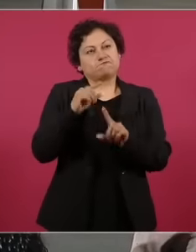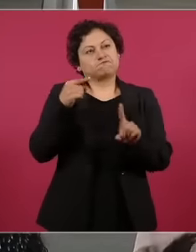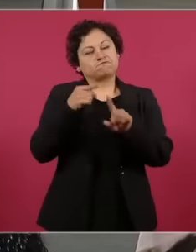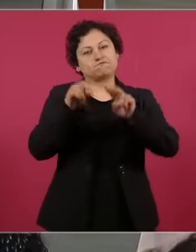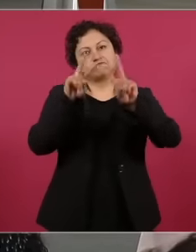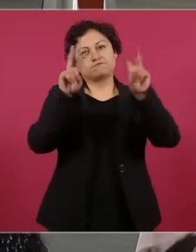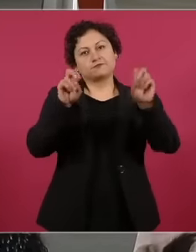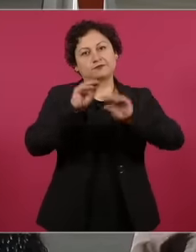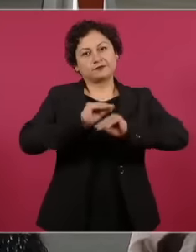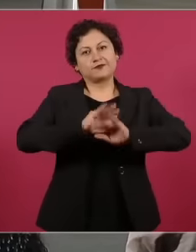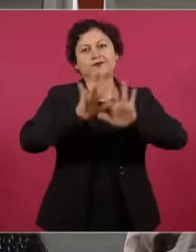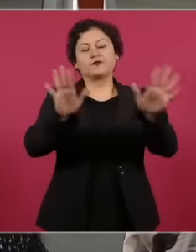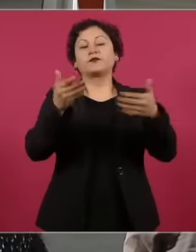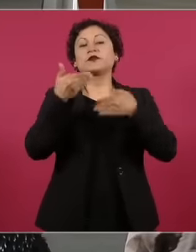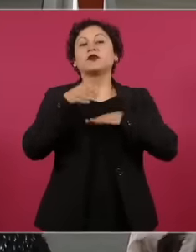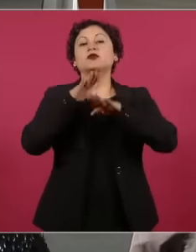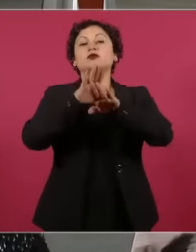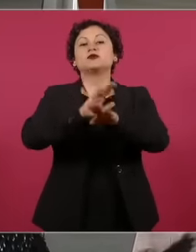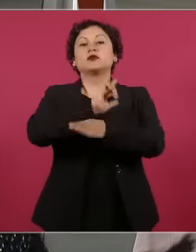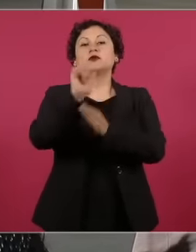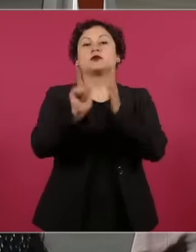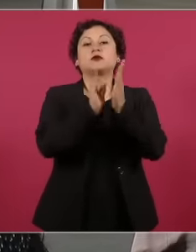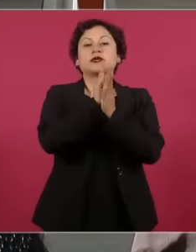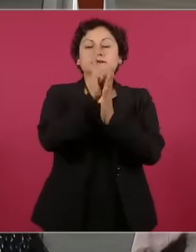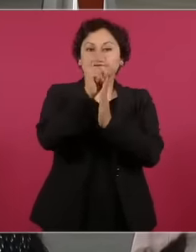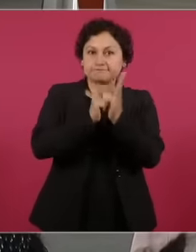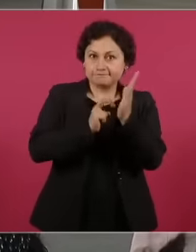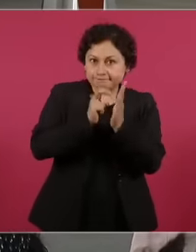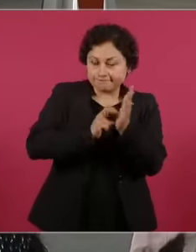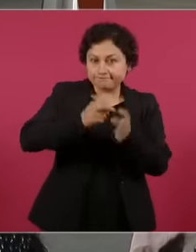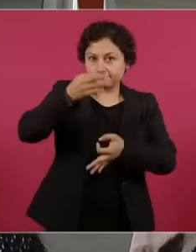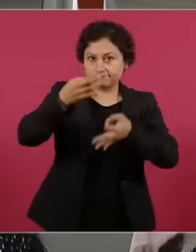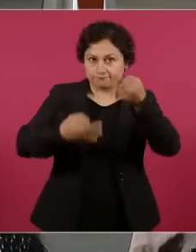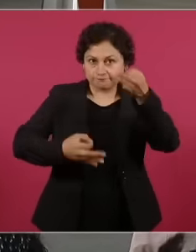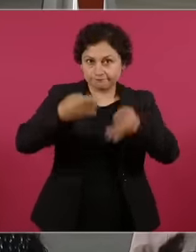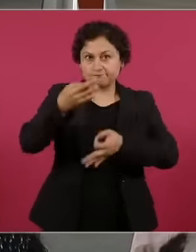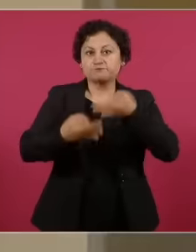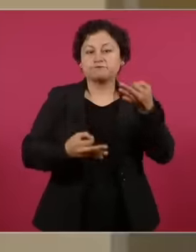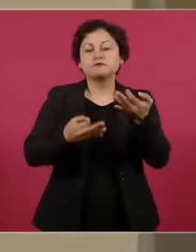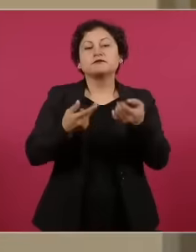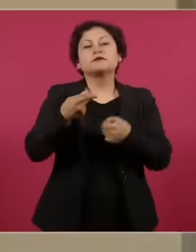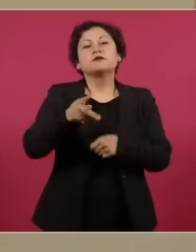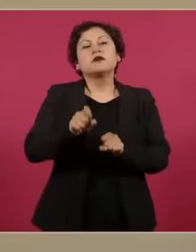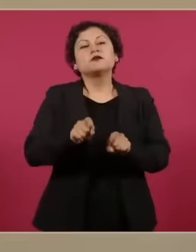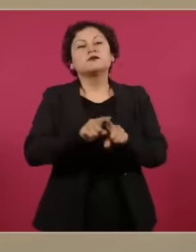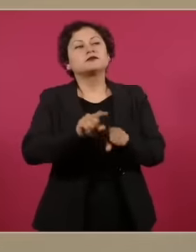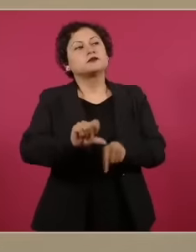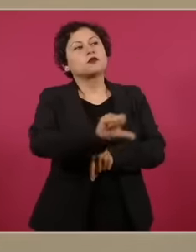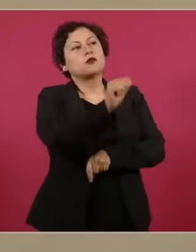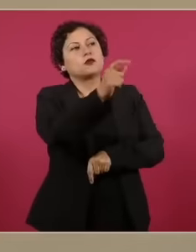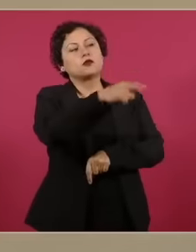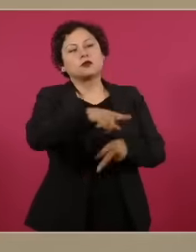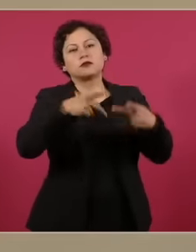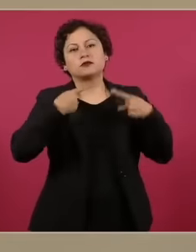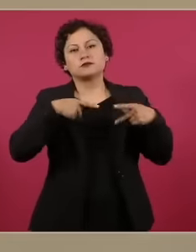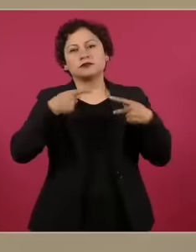judicial reform and the false debate that has been taking place around the supposed